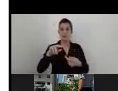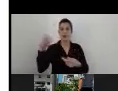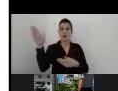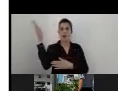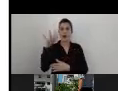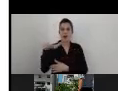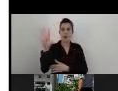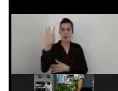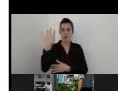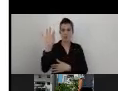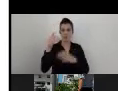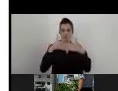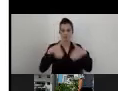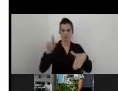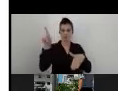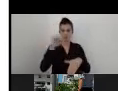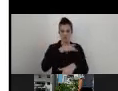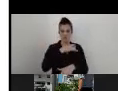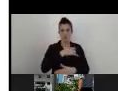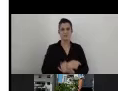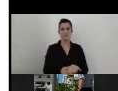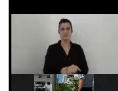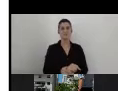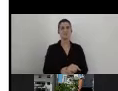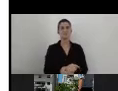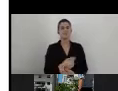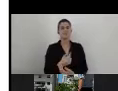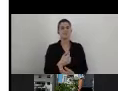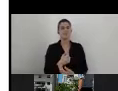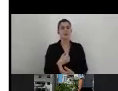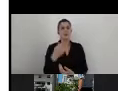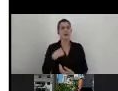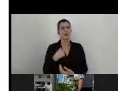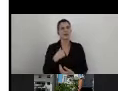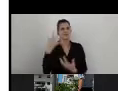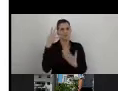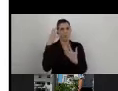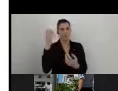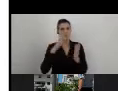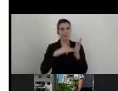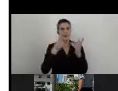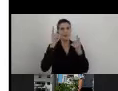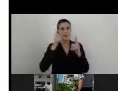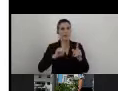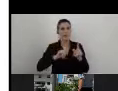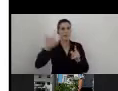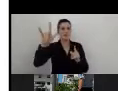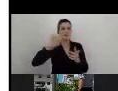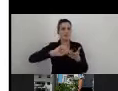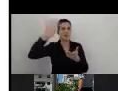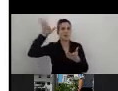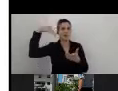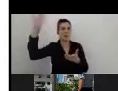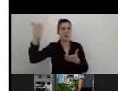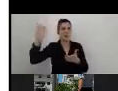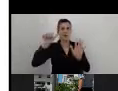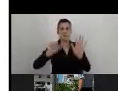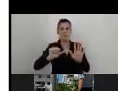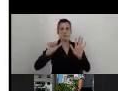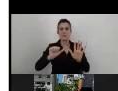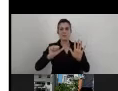I love the date. We were supposed to fly next month in June to Santiago in order to